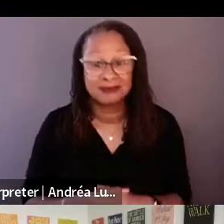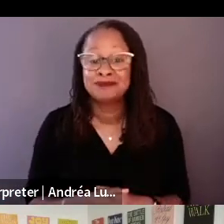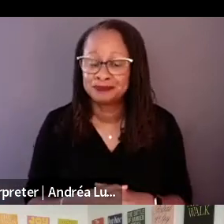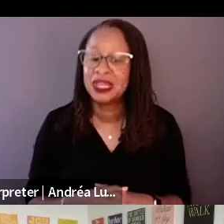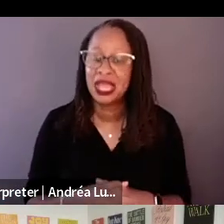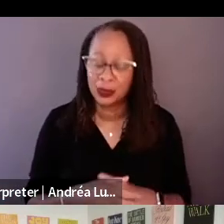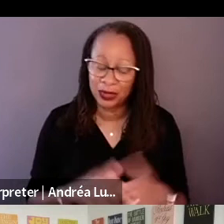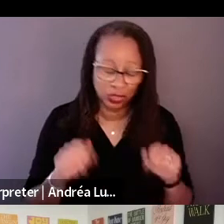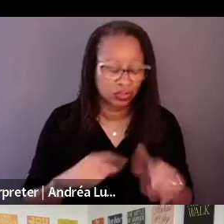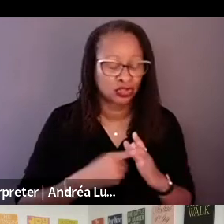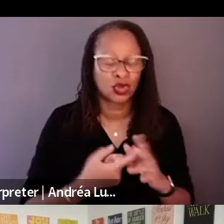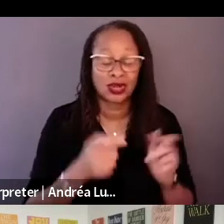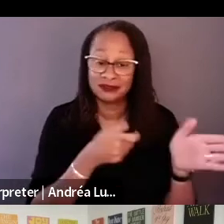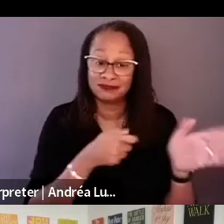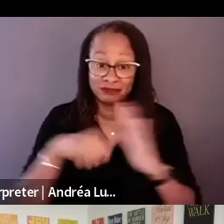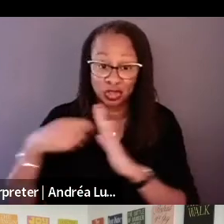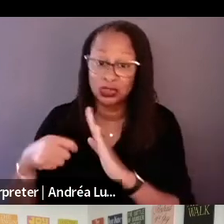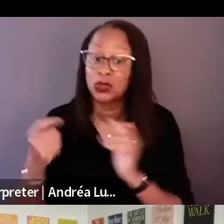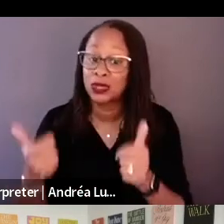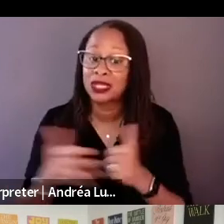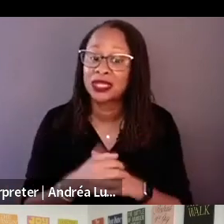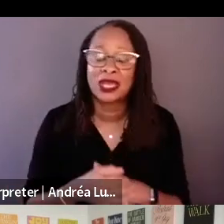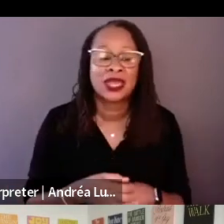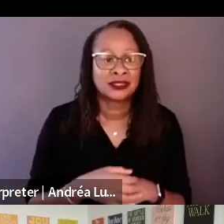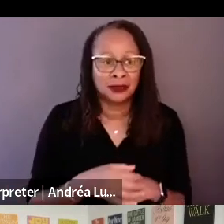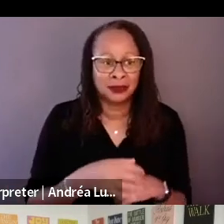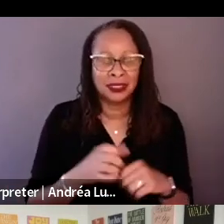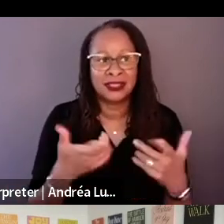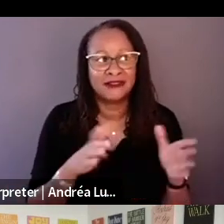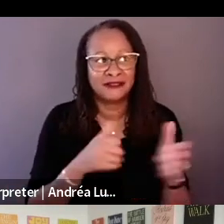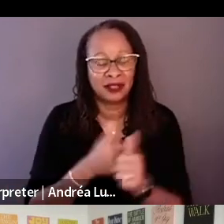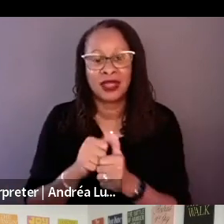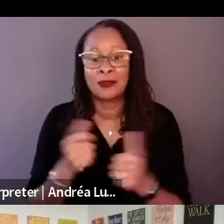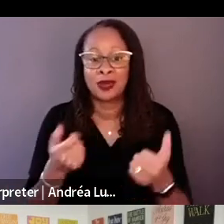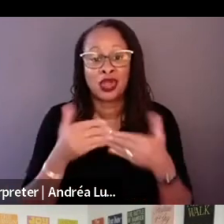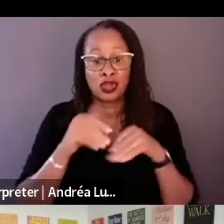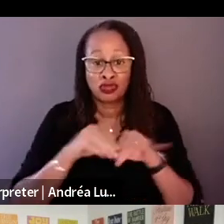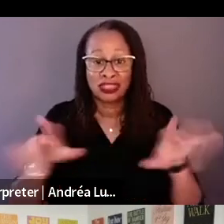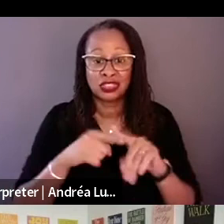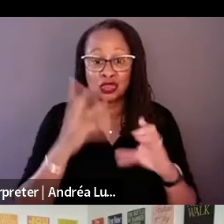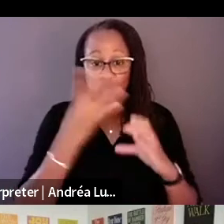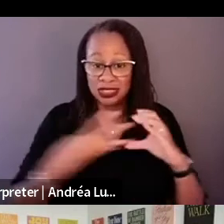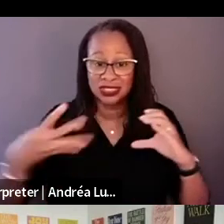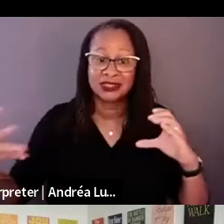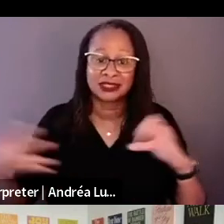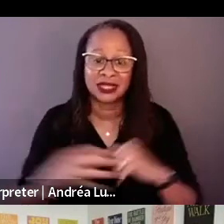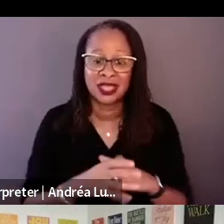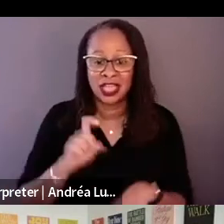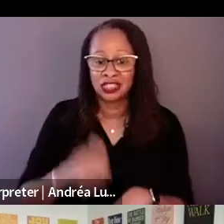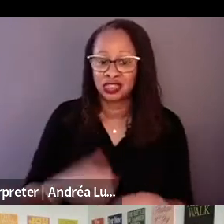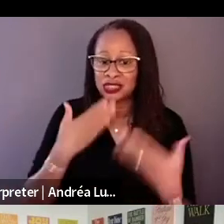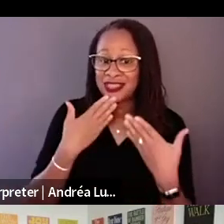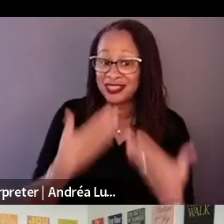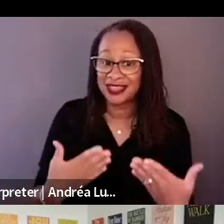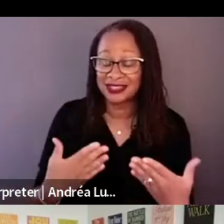We should say thanks for you getting that together and making it easy for me.